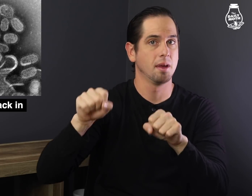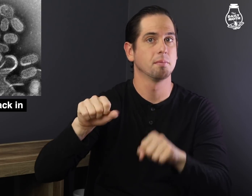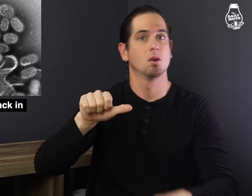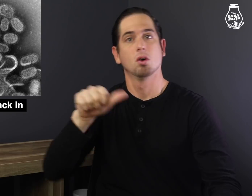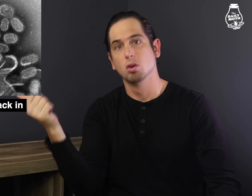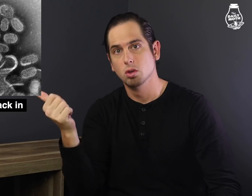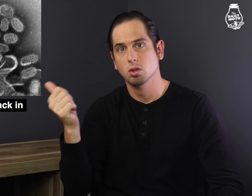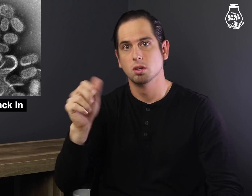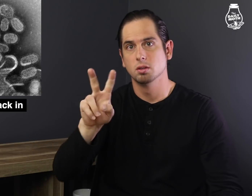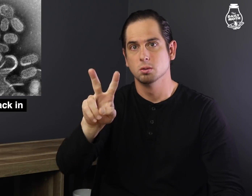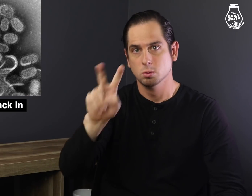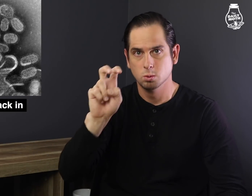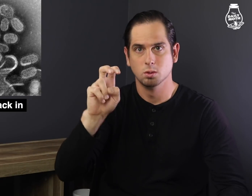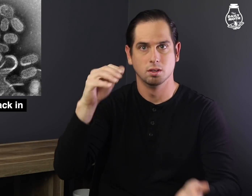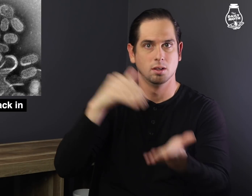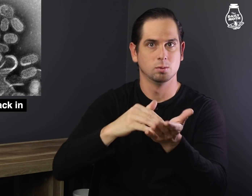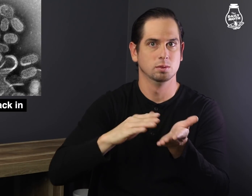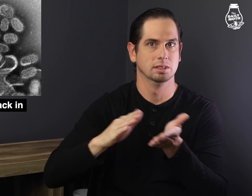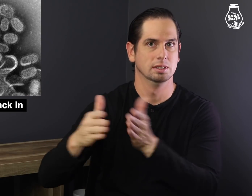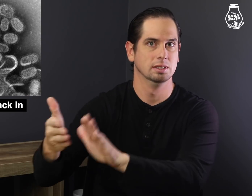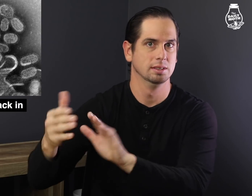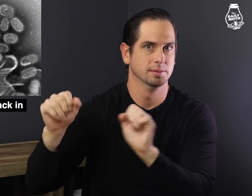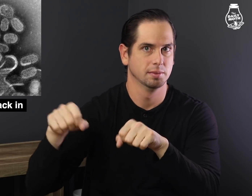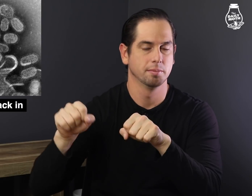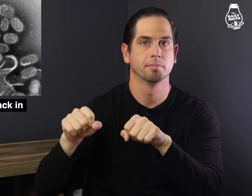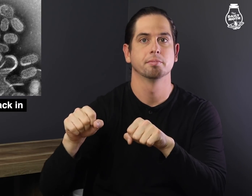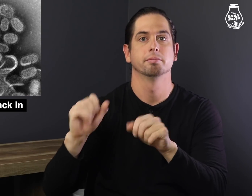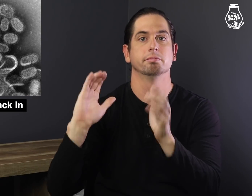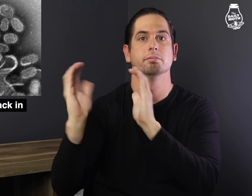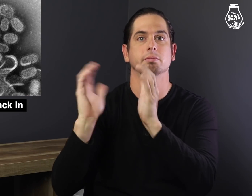we could another 200,000 deaths.